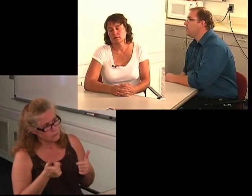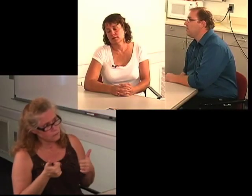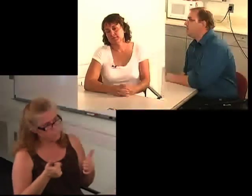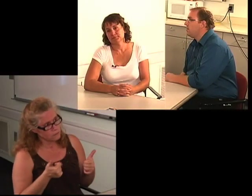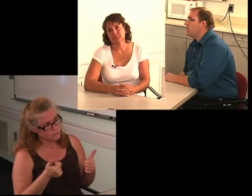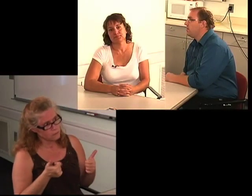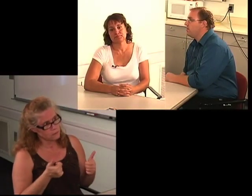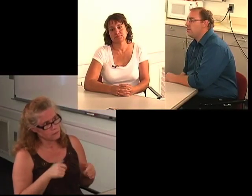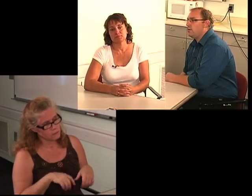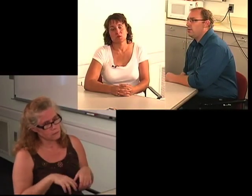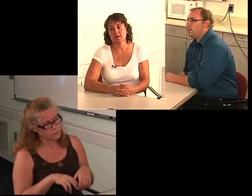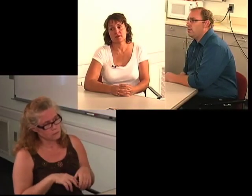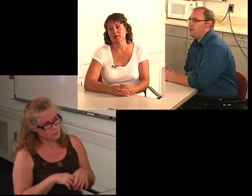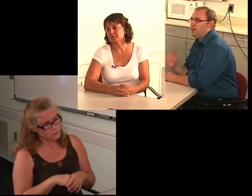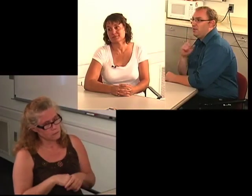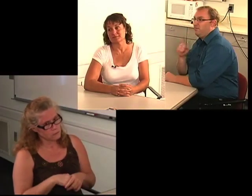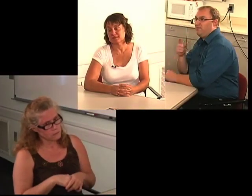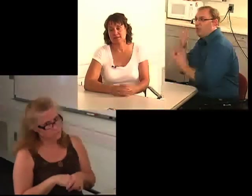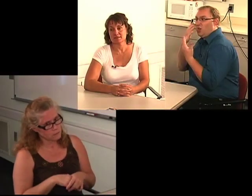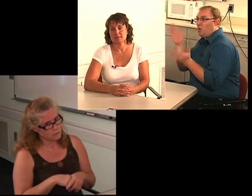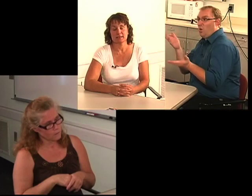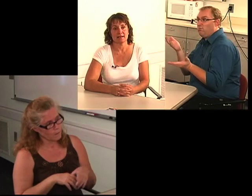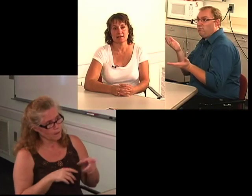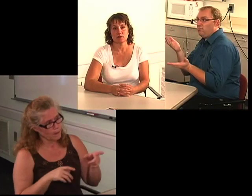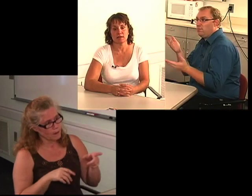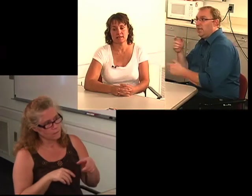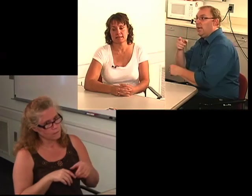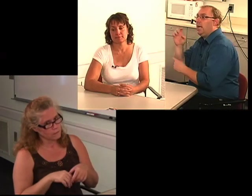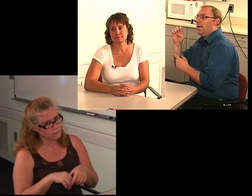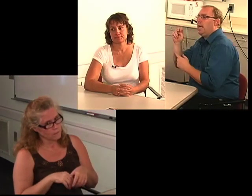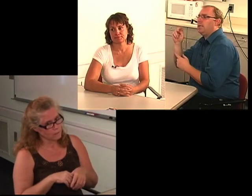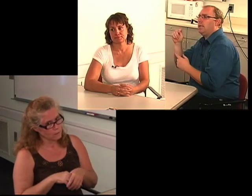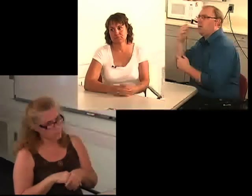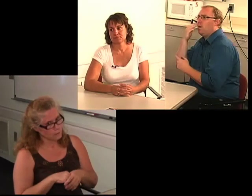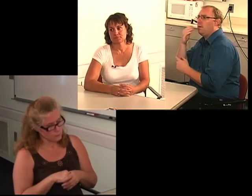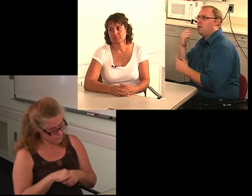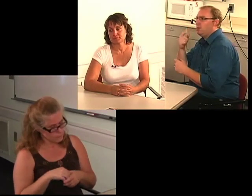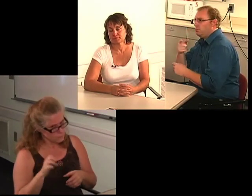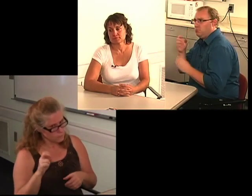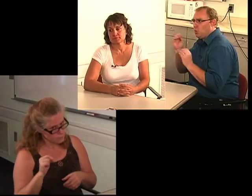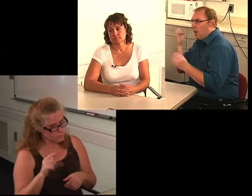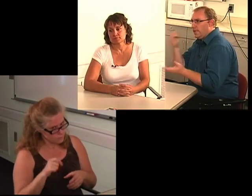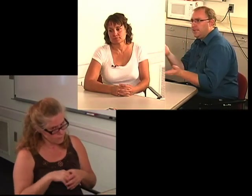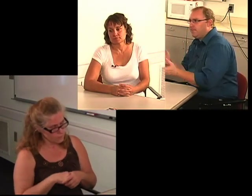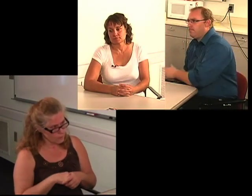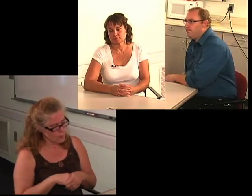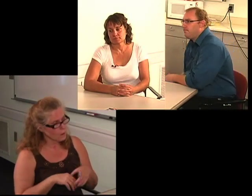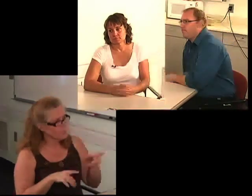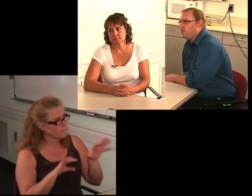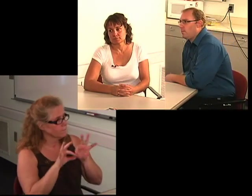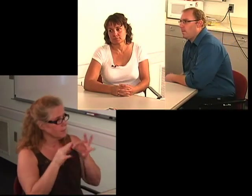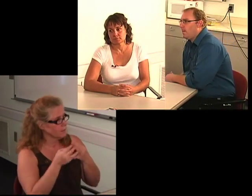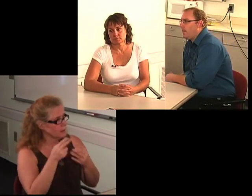C: Um, I don't know. He had no idea.